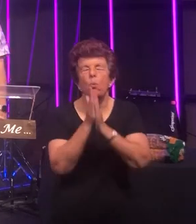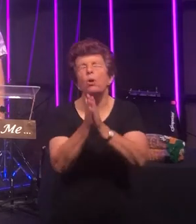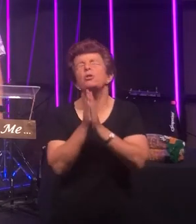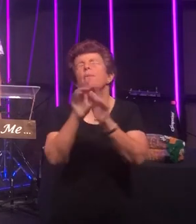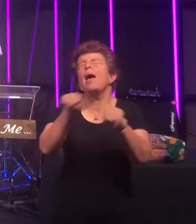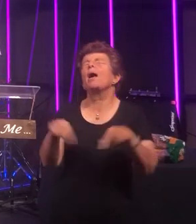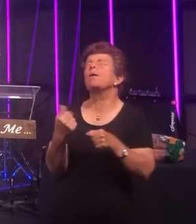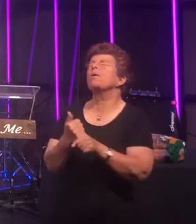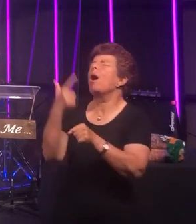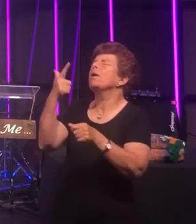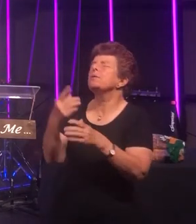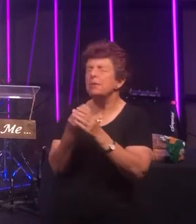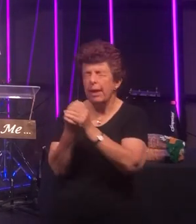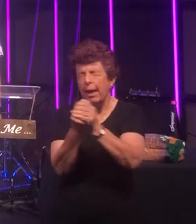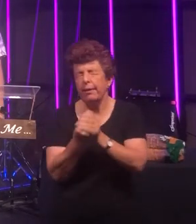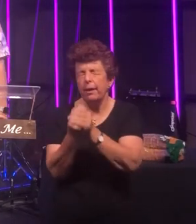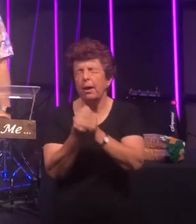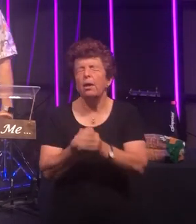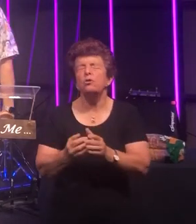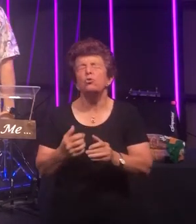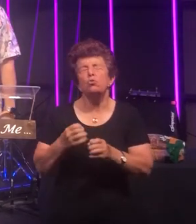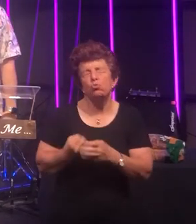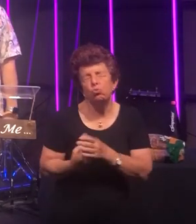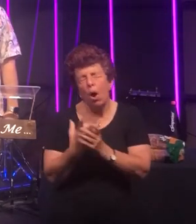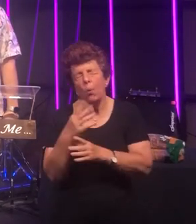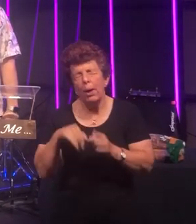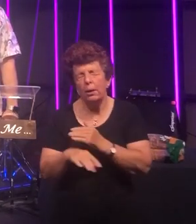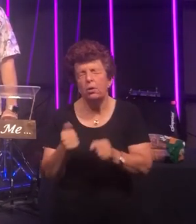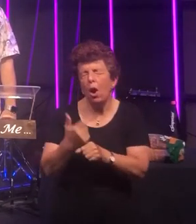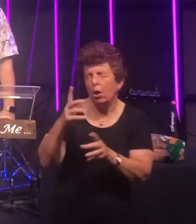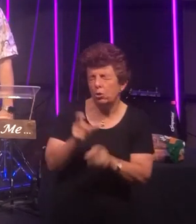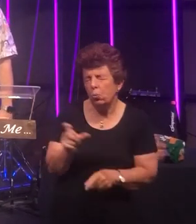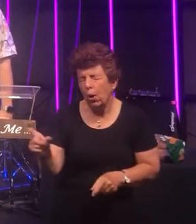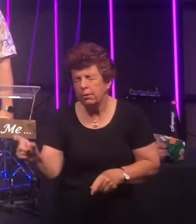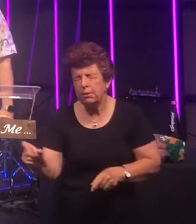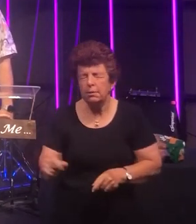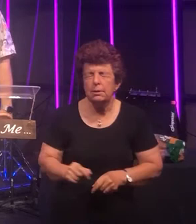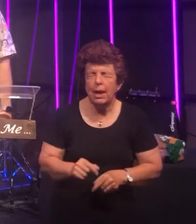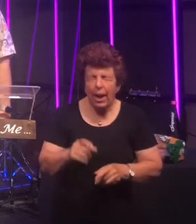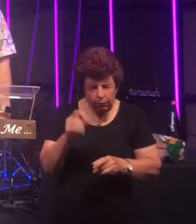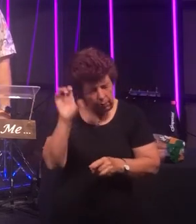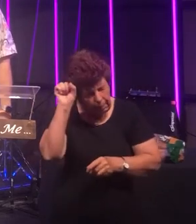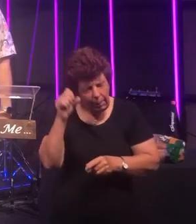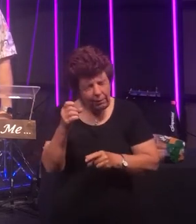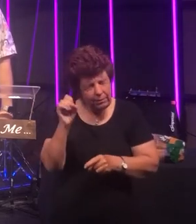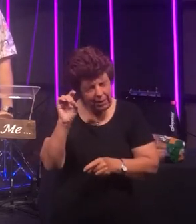together to grow in God's Word and to remember and reflect all that Jesus has